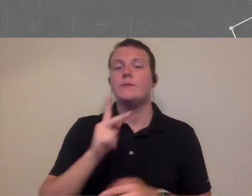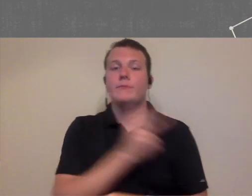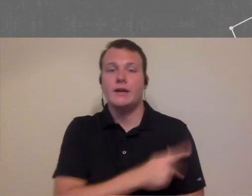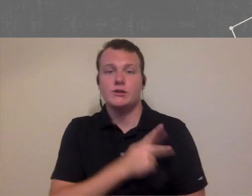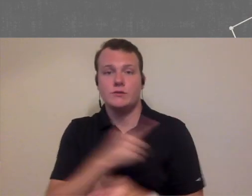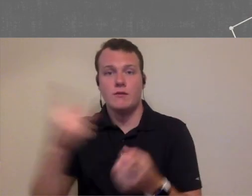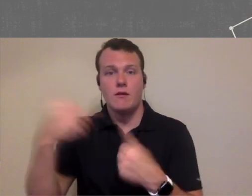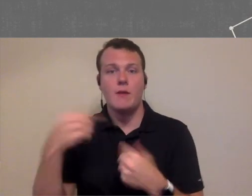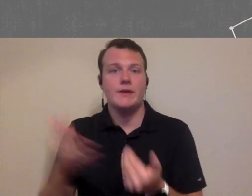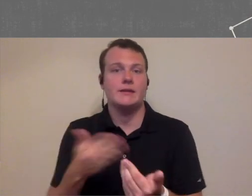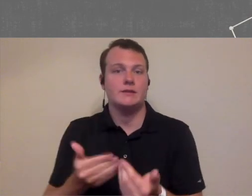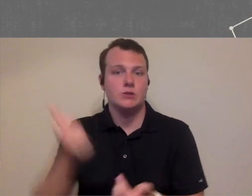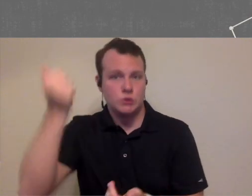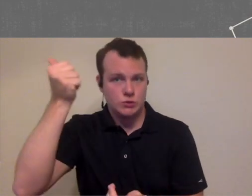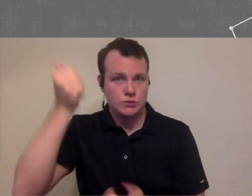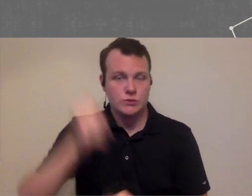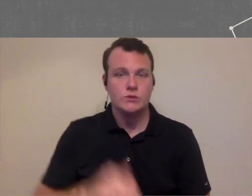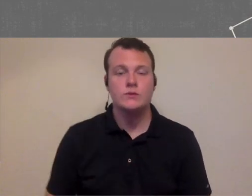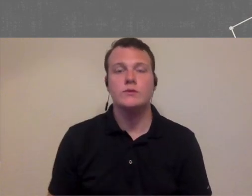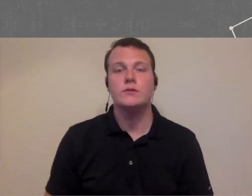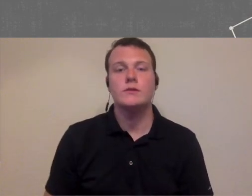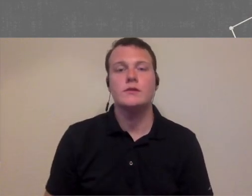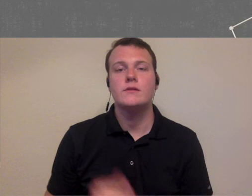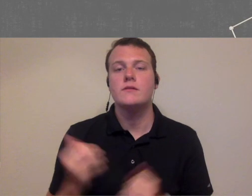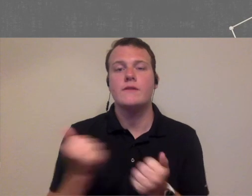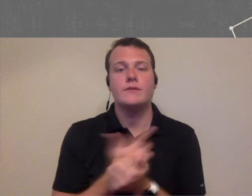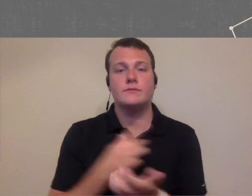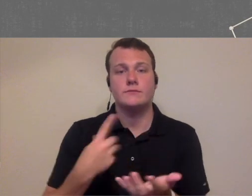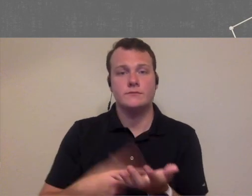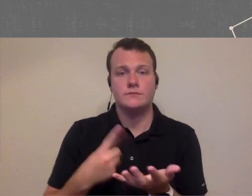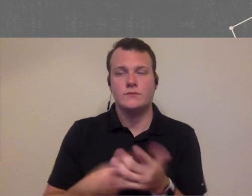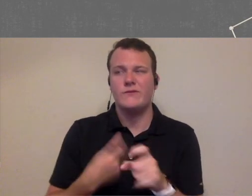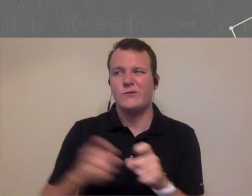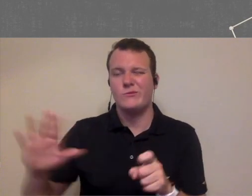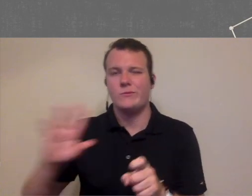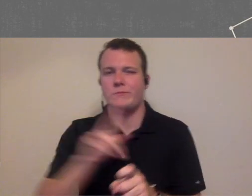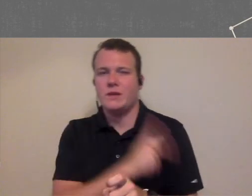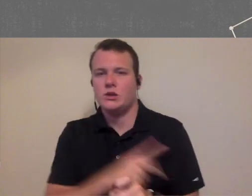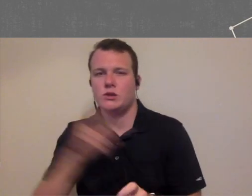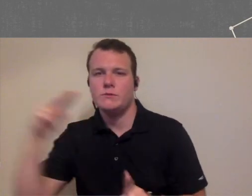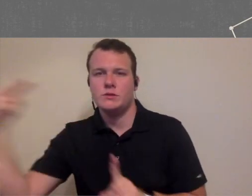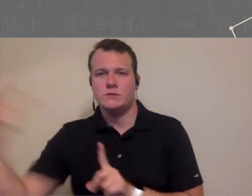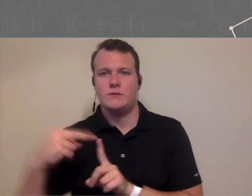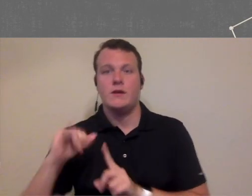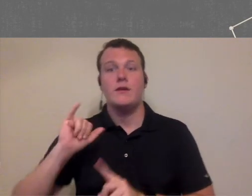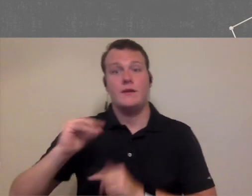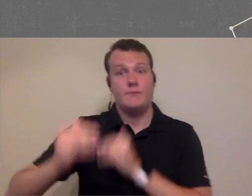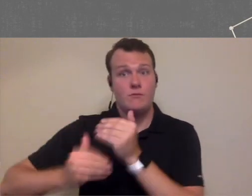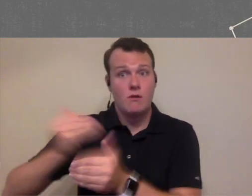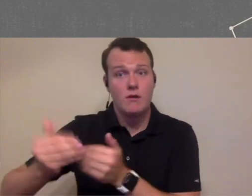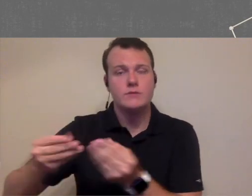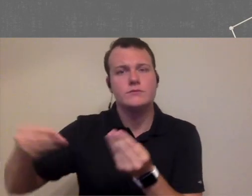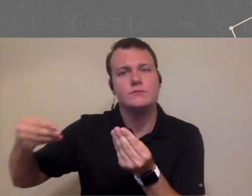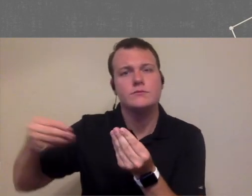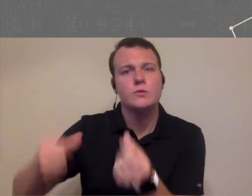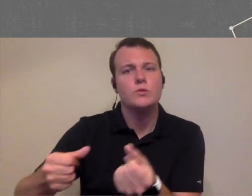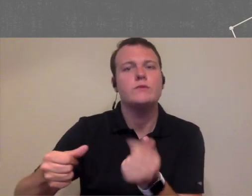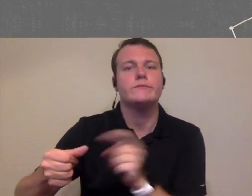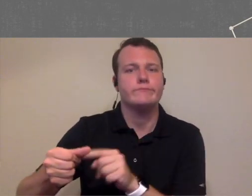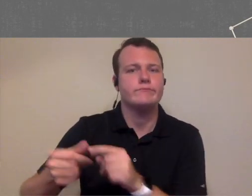patients to get to you and then if you think about kind of everything I talked about from the patient perspective making that whole process nice and